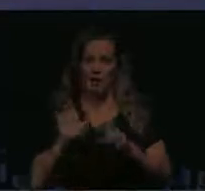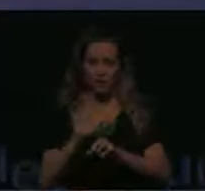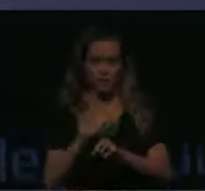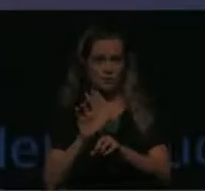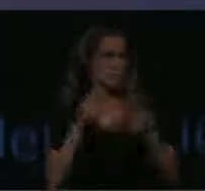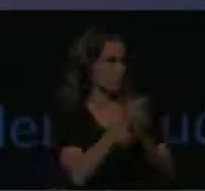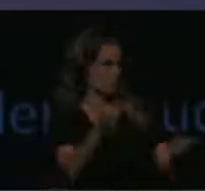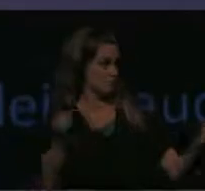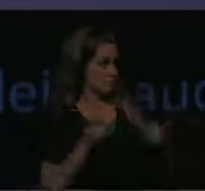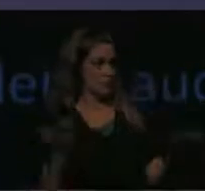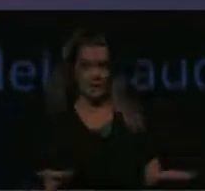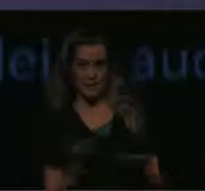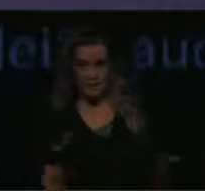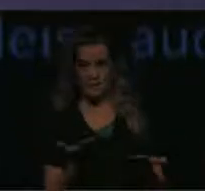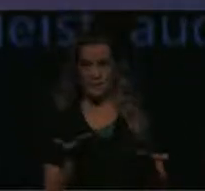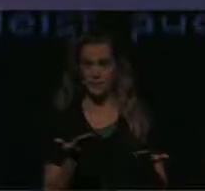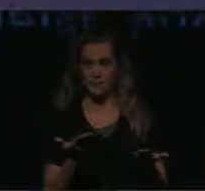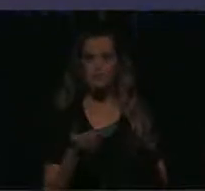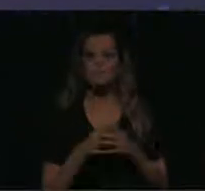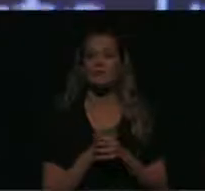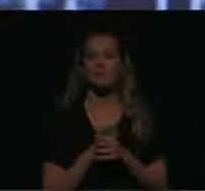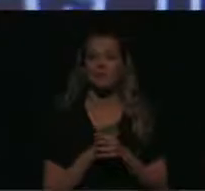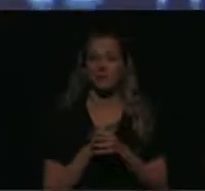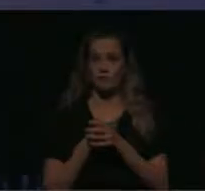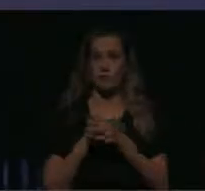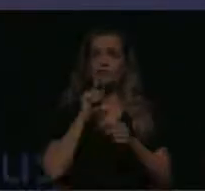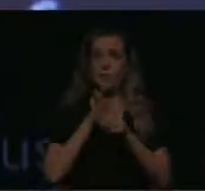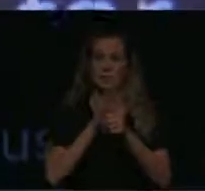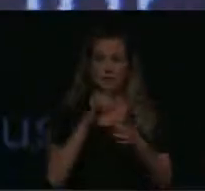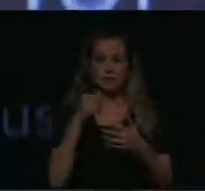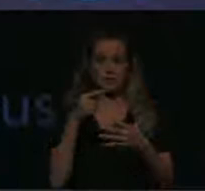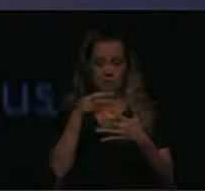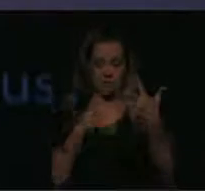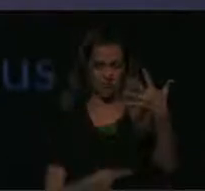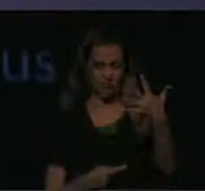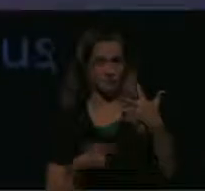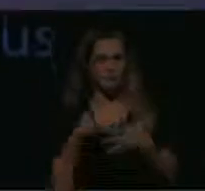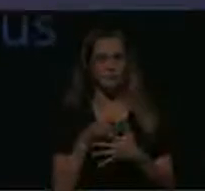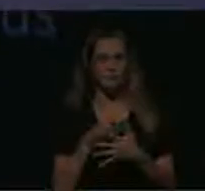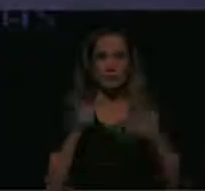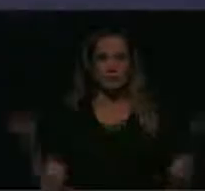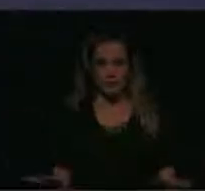here in this republic we will share the following commitments. We are all here.